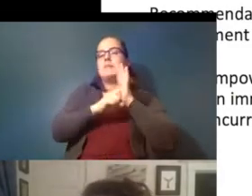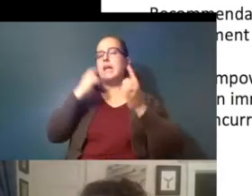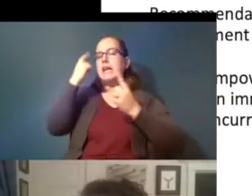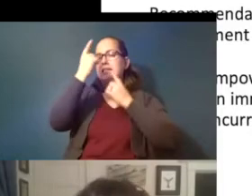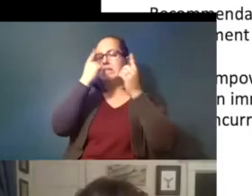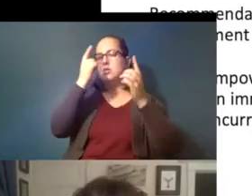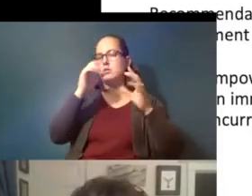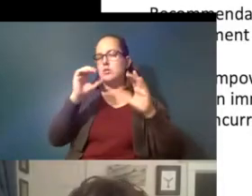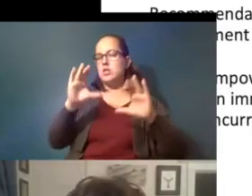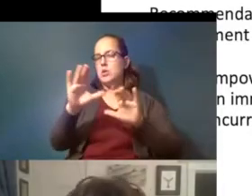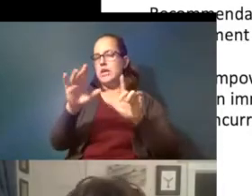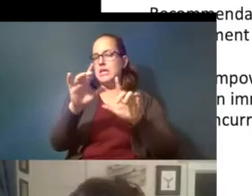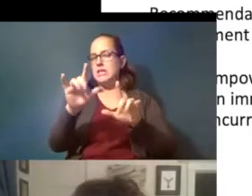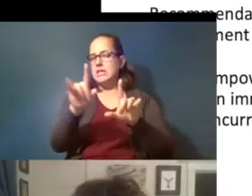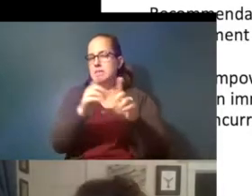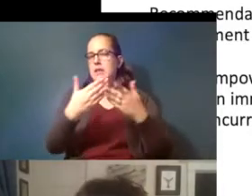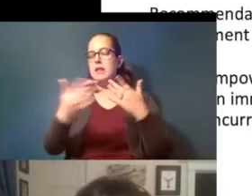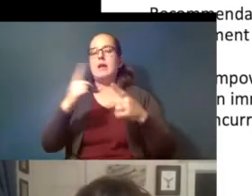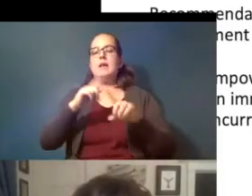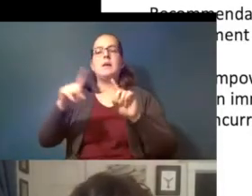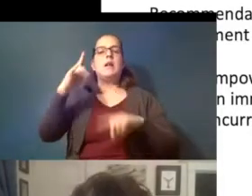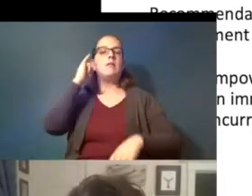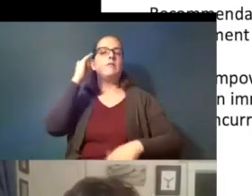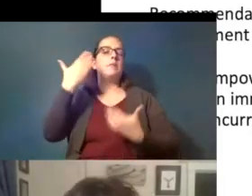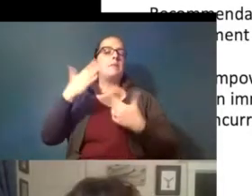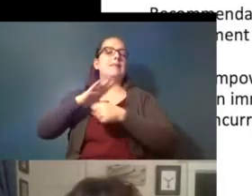california might put a little pressure on since they're planning on